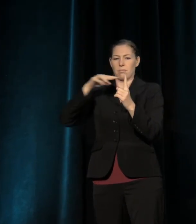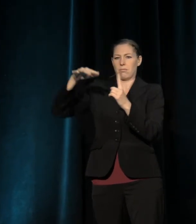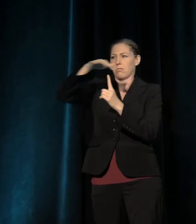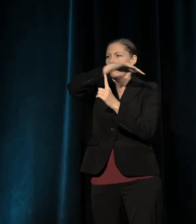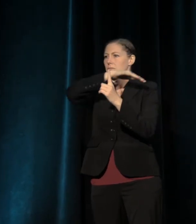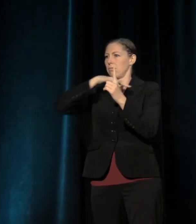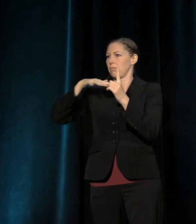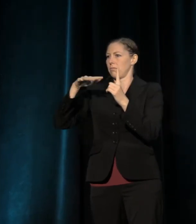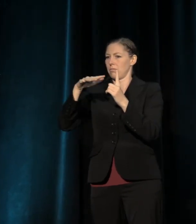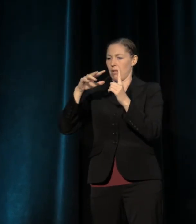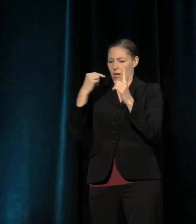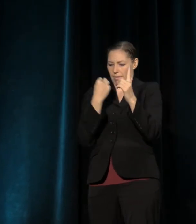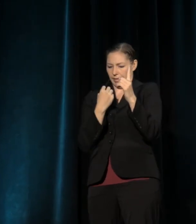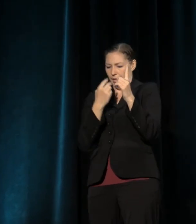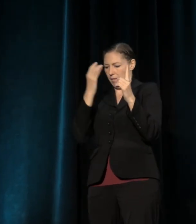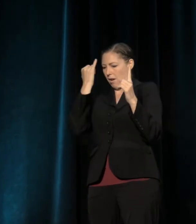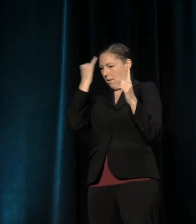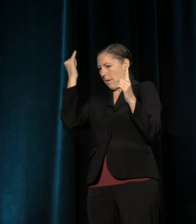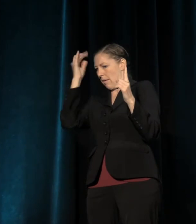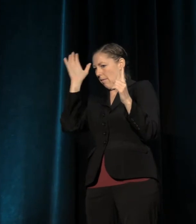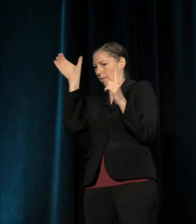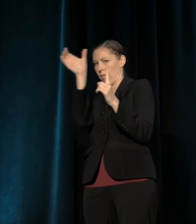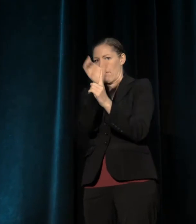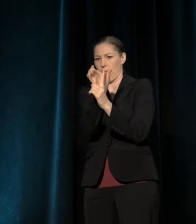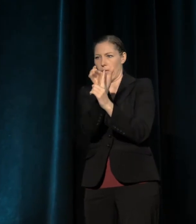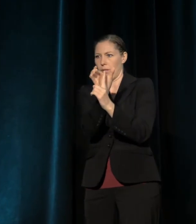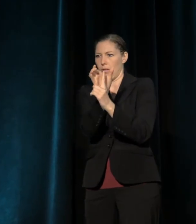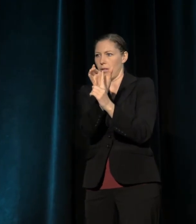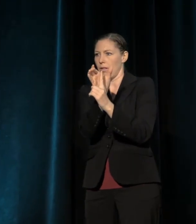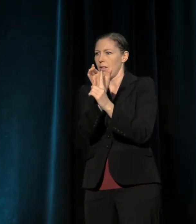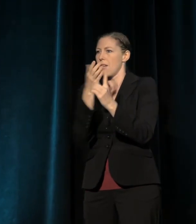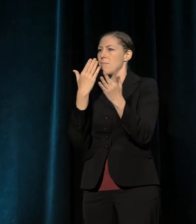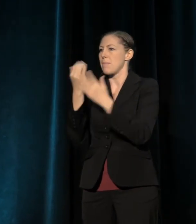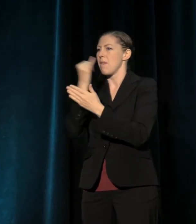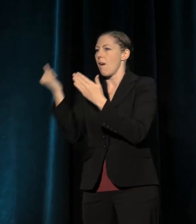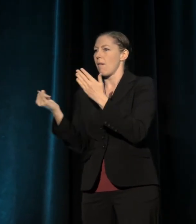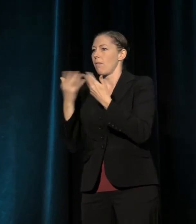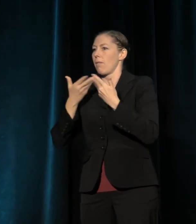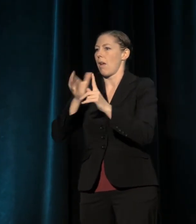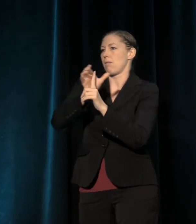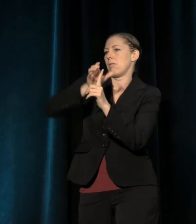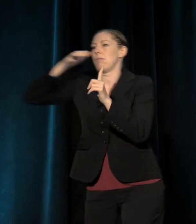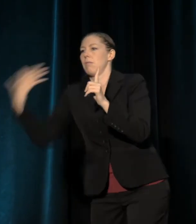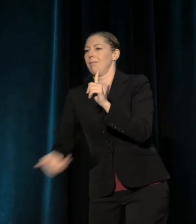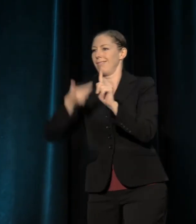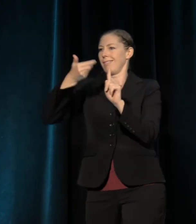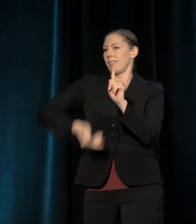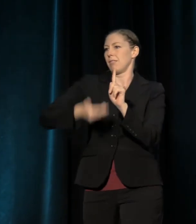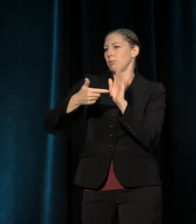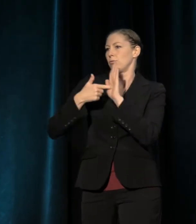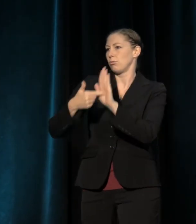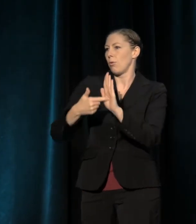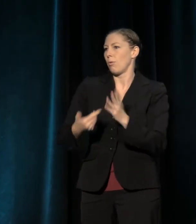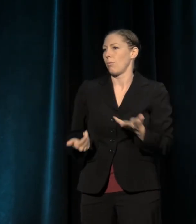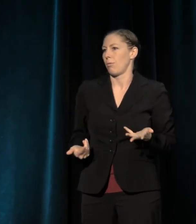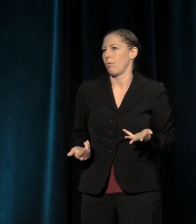our figments of our imagination, that art may allow us to see again, it may allow us to close the gaps again.